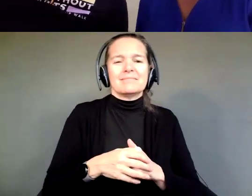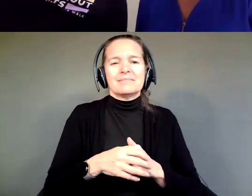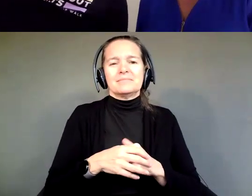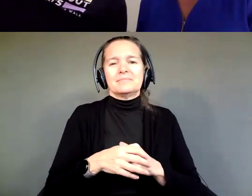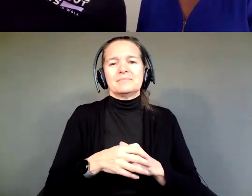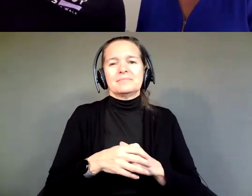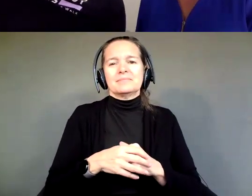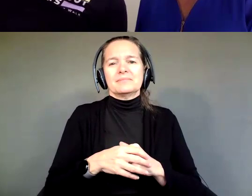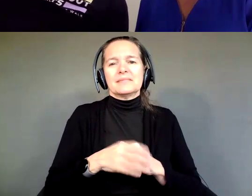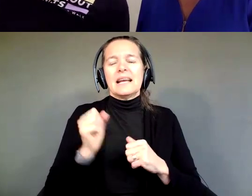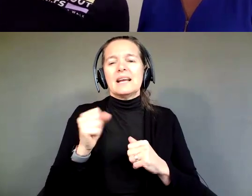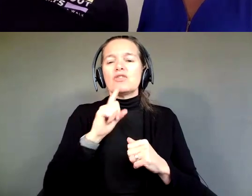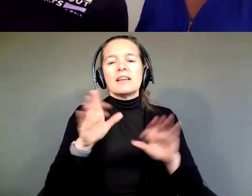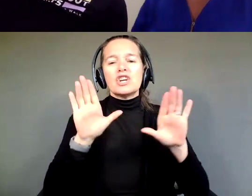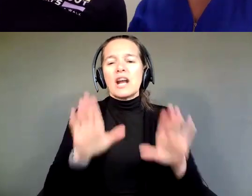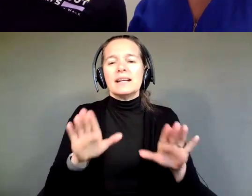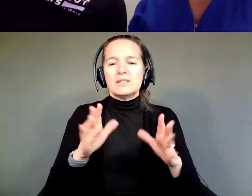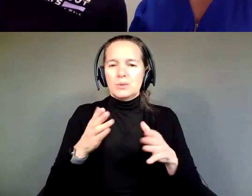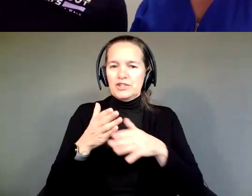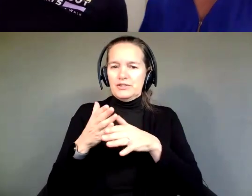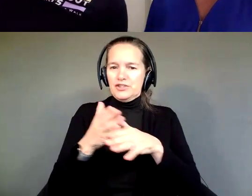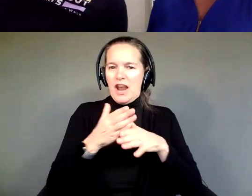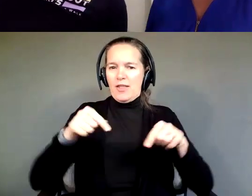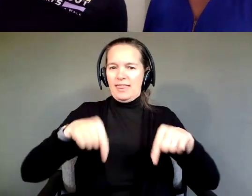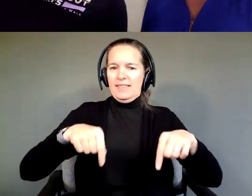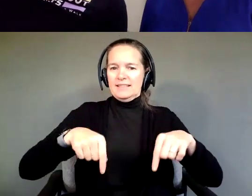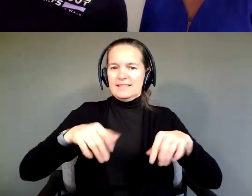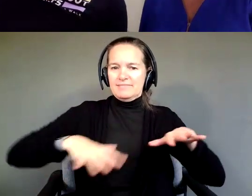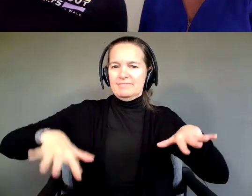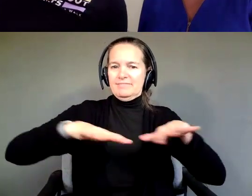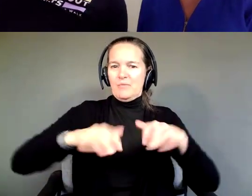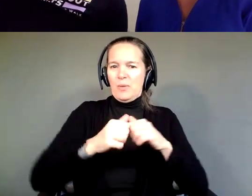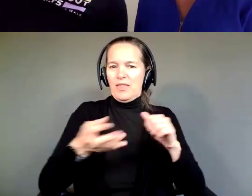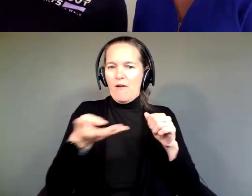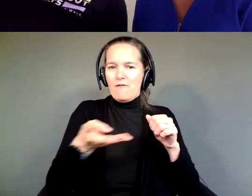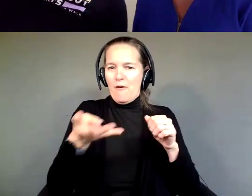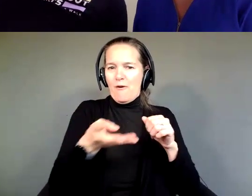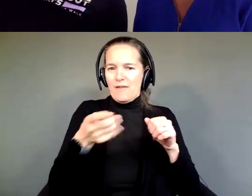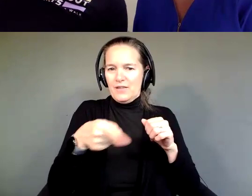It's so great to share space with all four of you, because although you have different